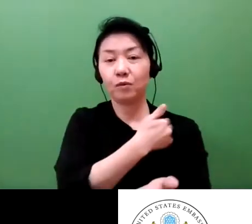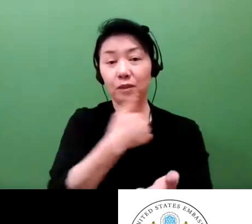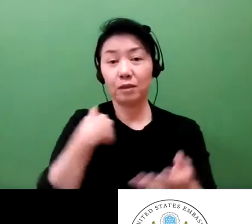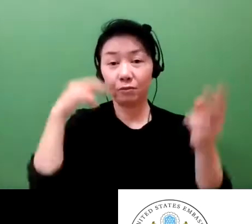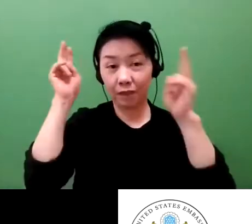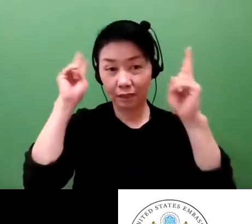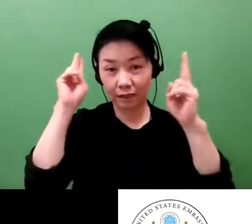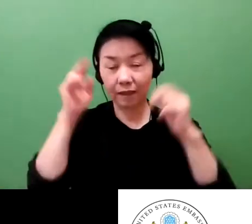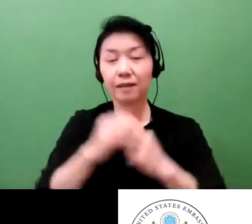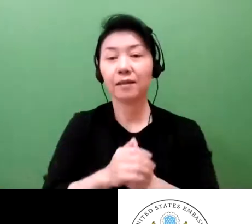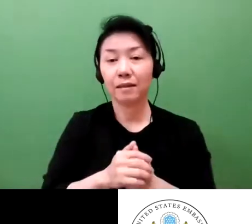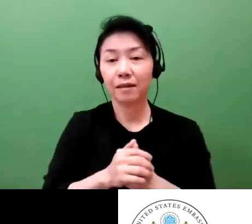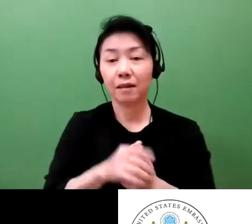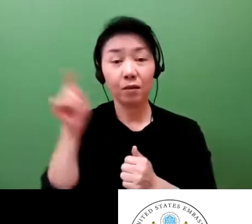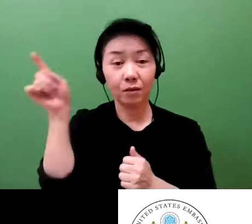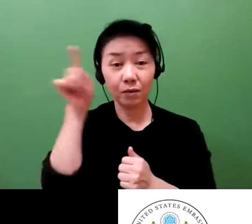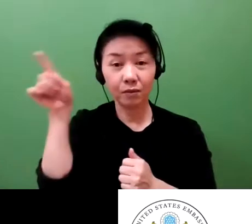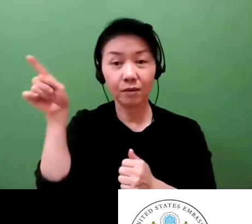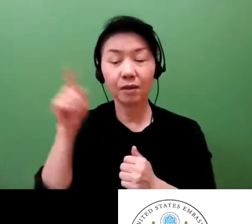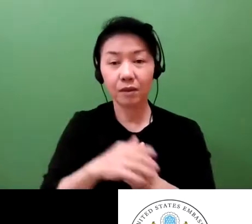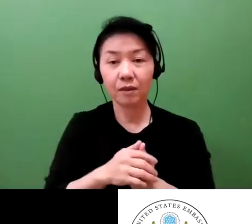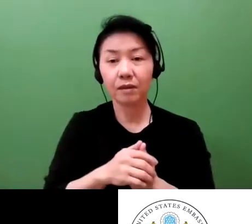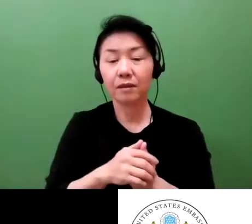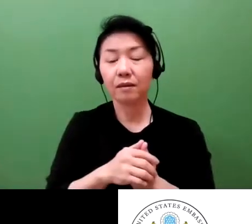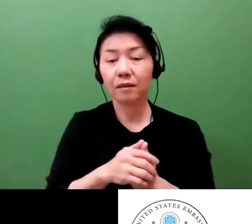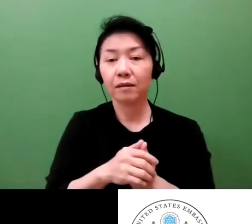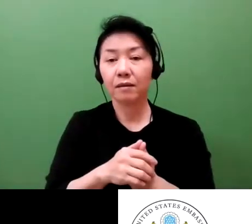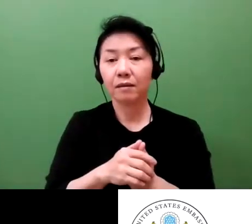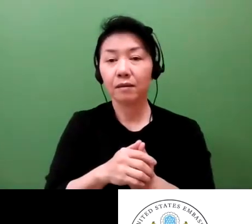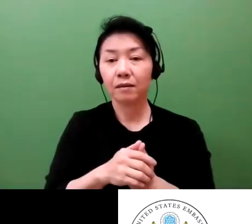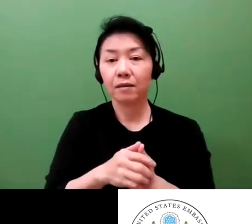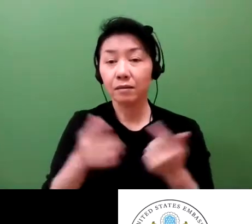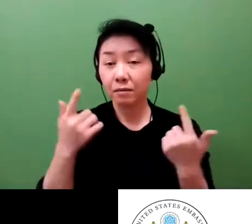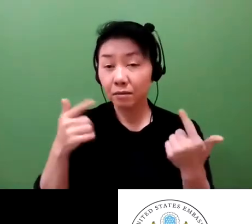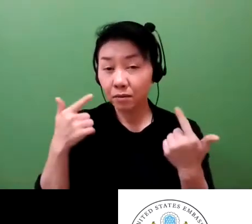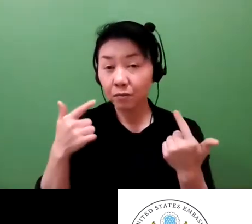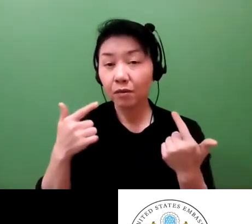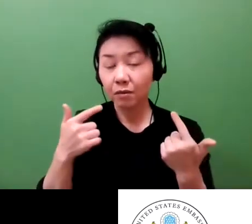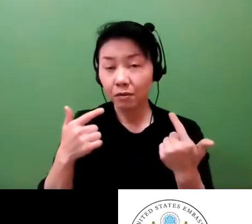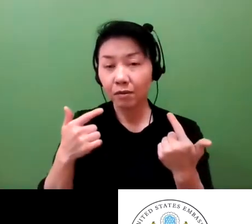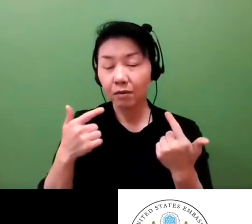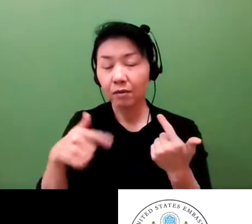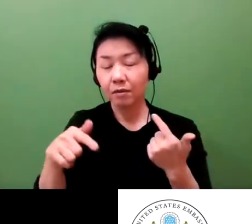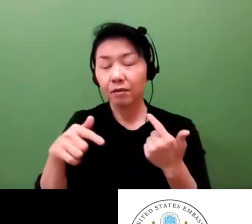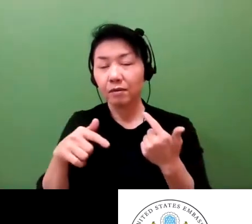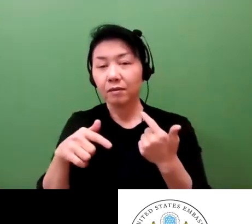and that's a virtuous cycle. And all these founders understand